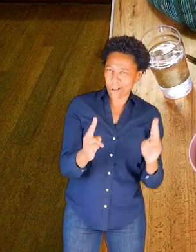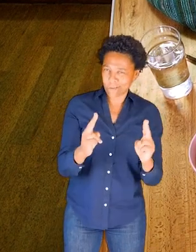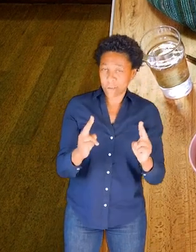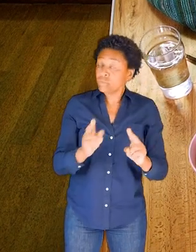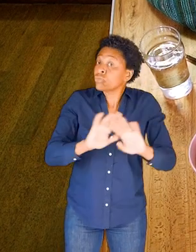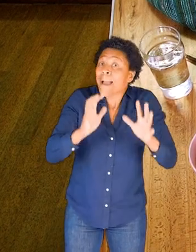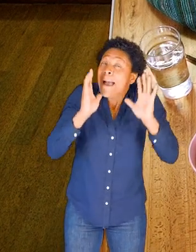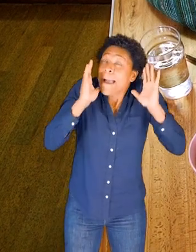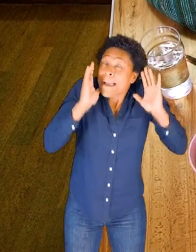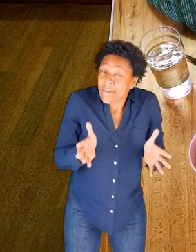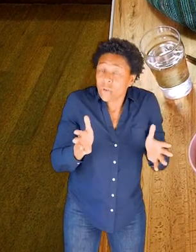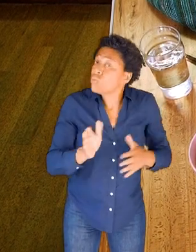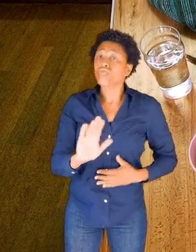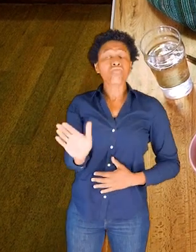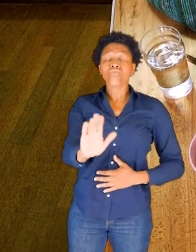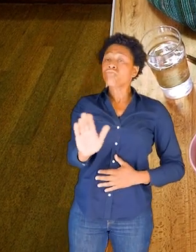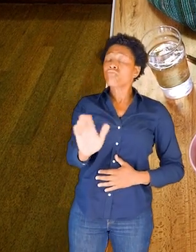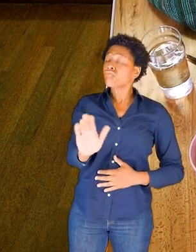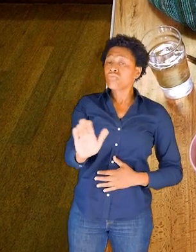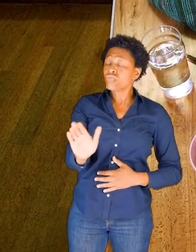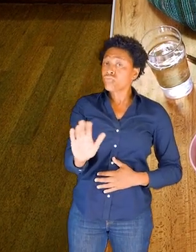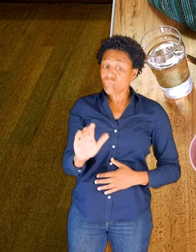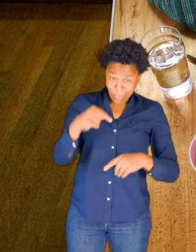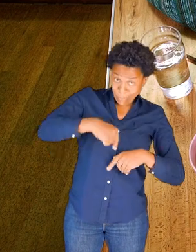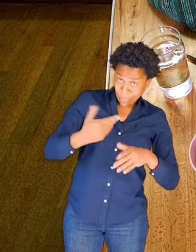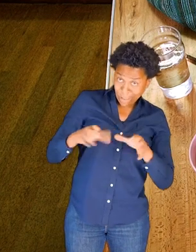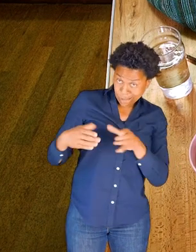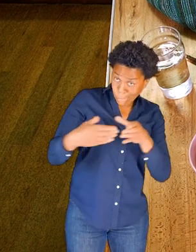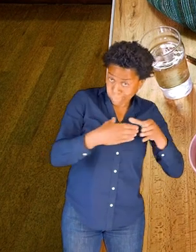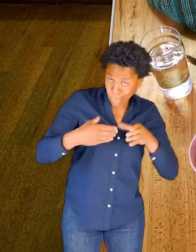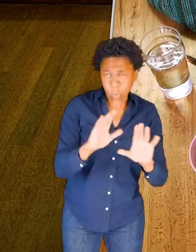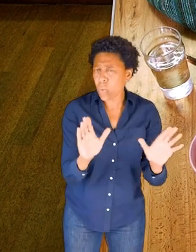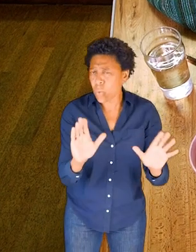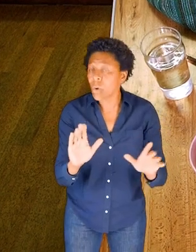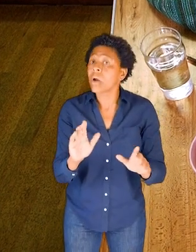You don't have to have any of these objects to do this session,